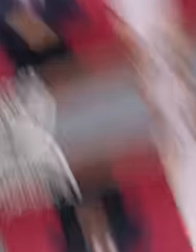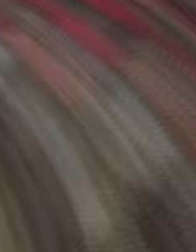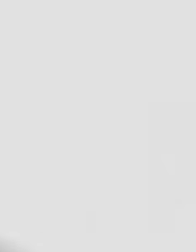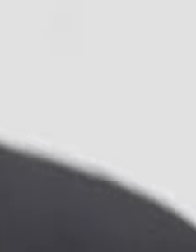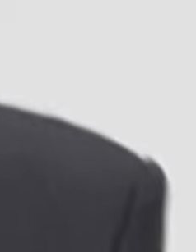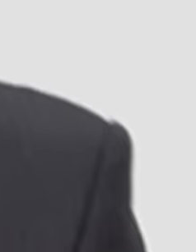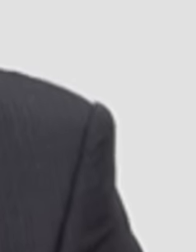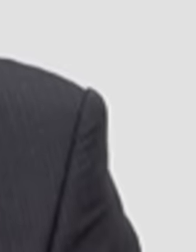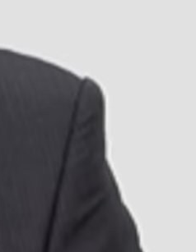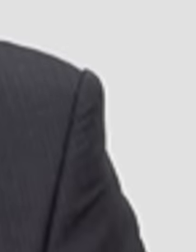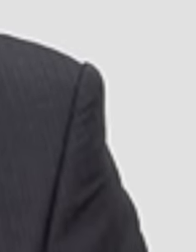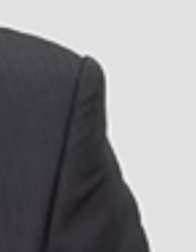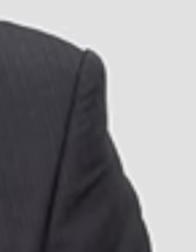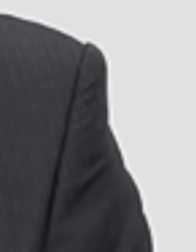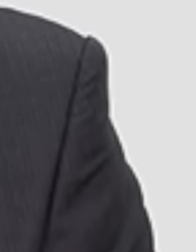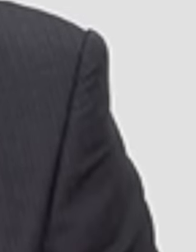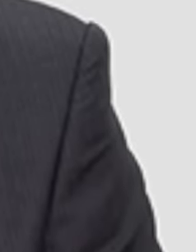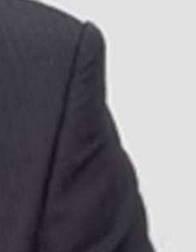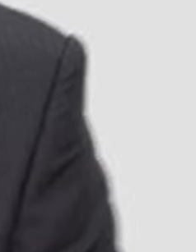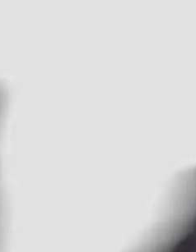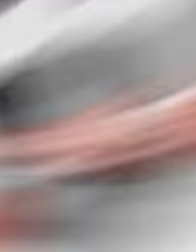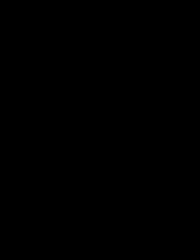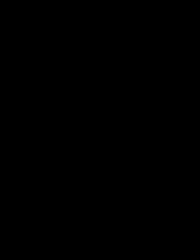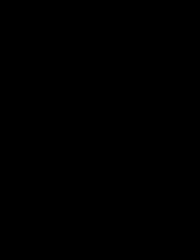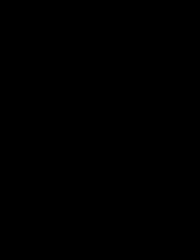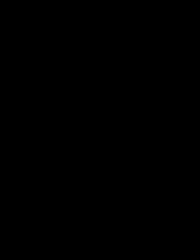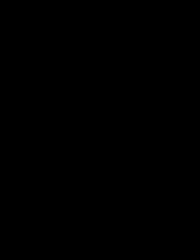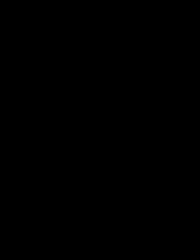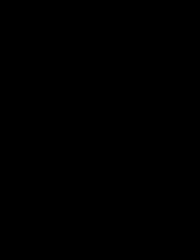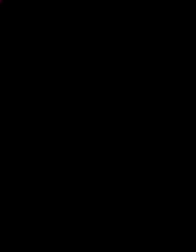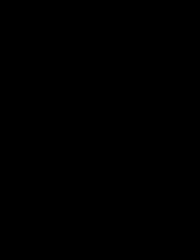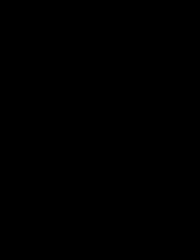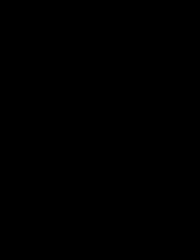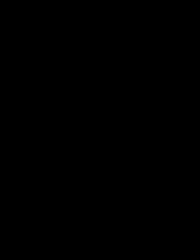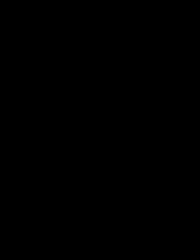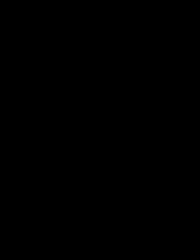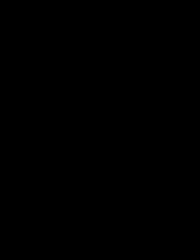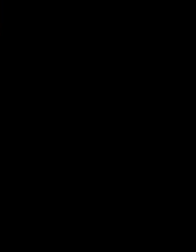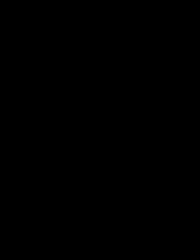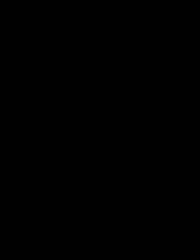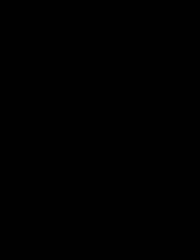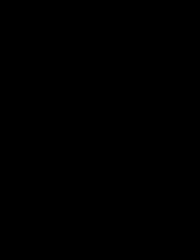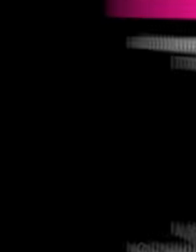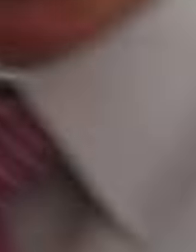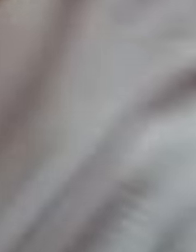the workers of Carlos Lorete de Mola, who works in the tinus financed by